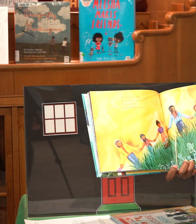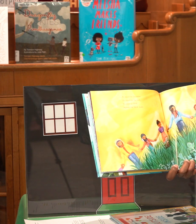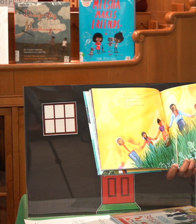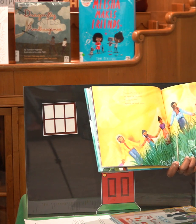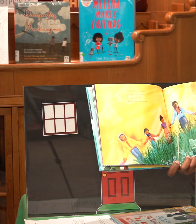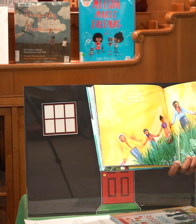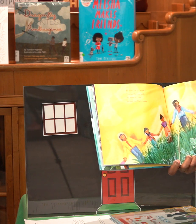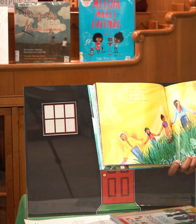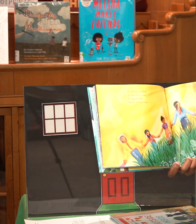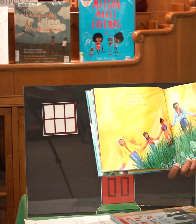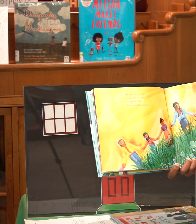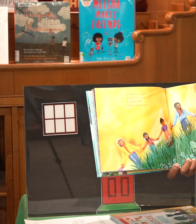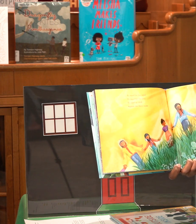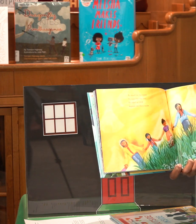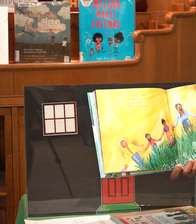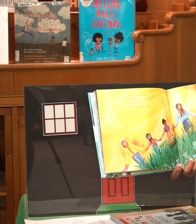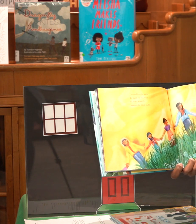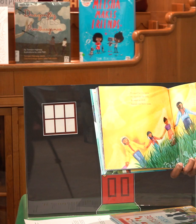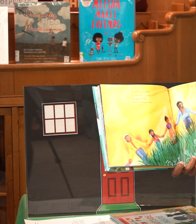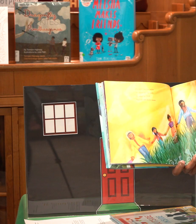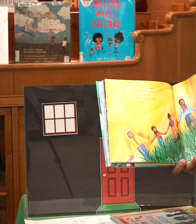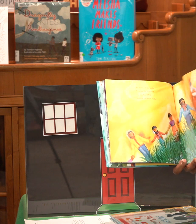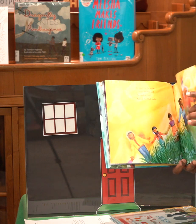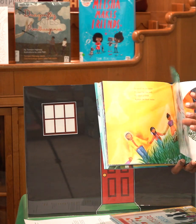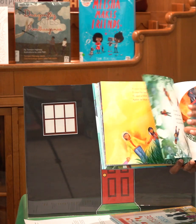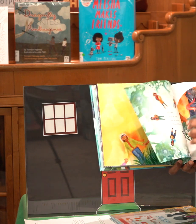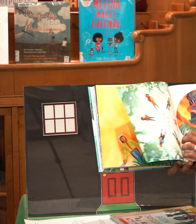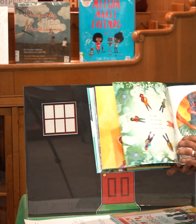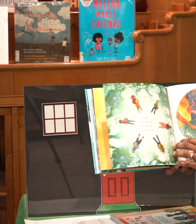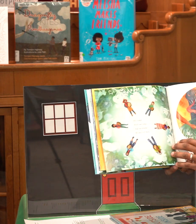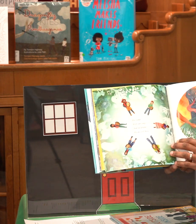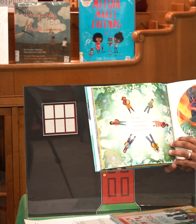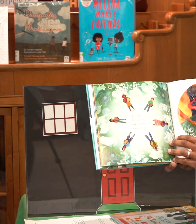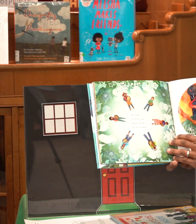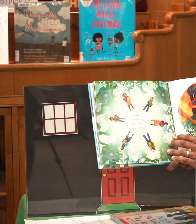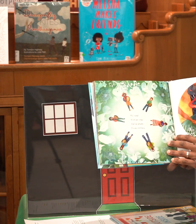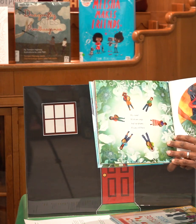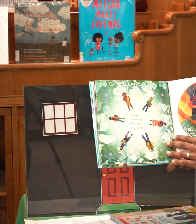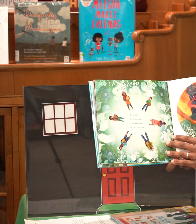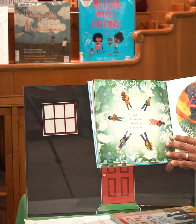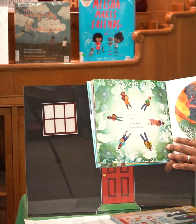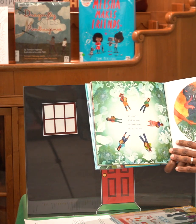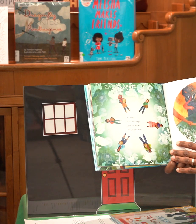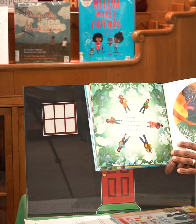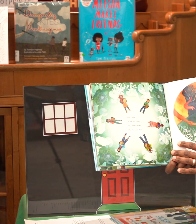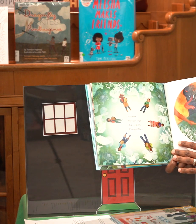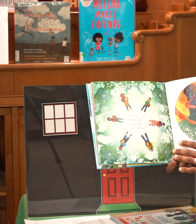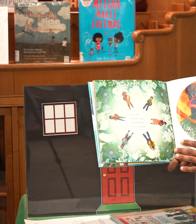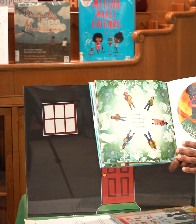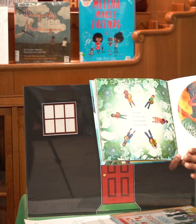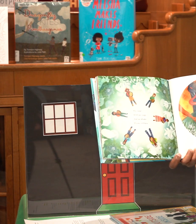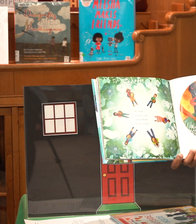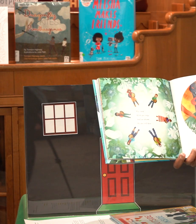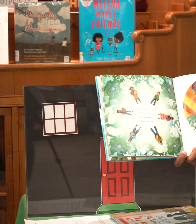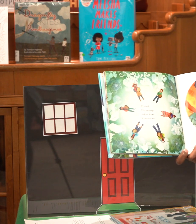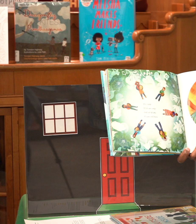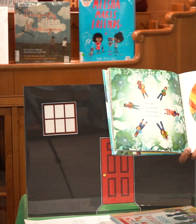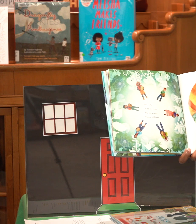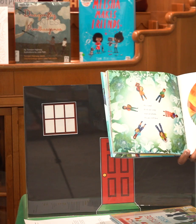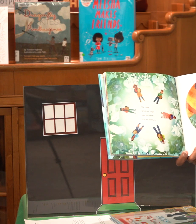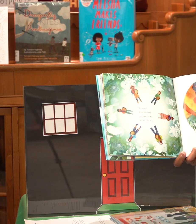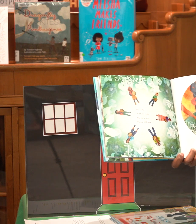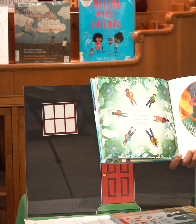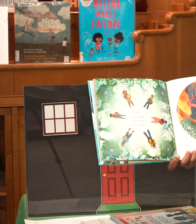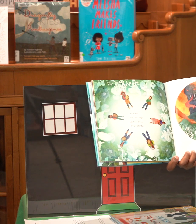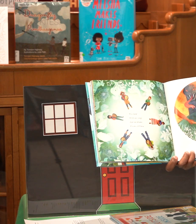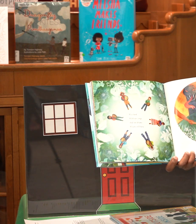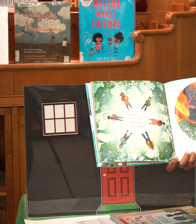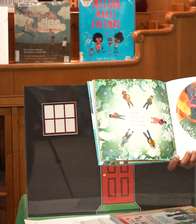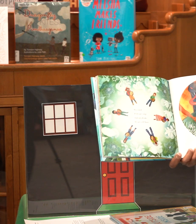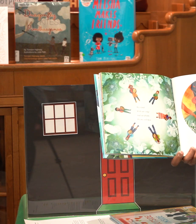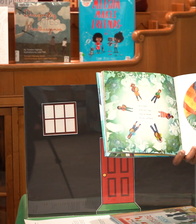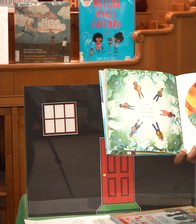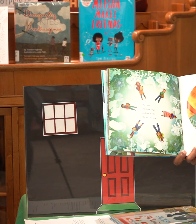one against the black snake we stand with our songs and our drums we are still here